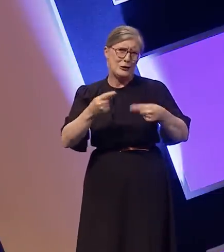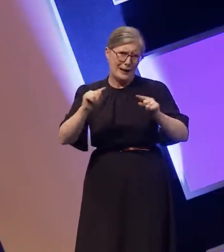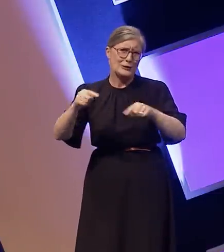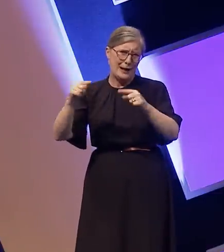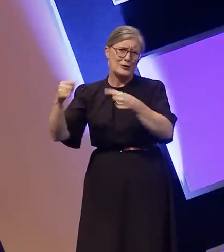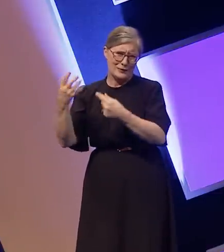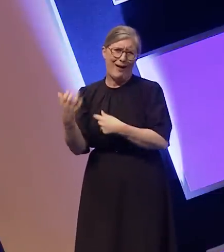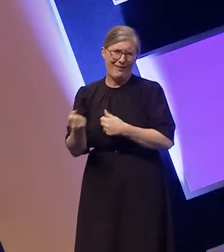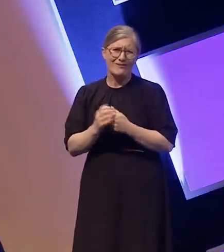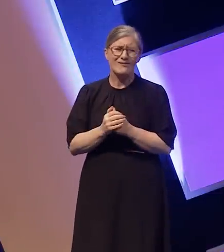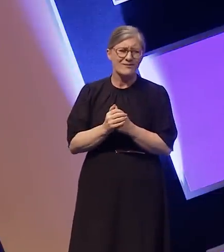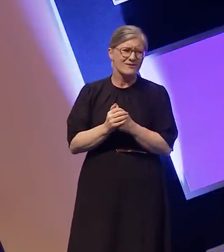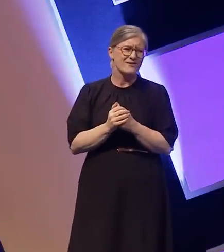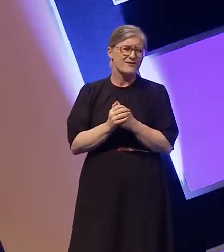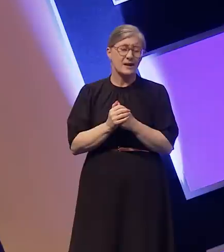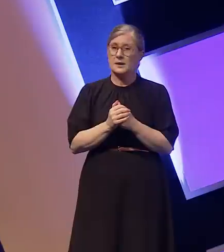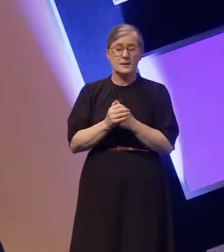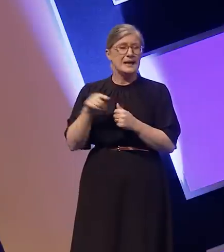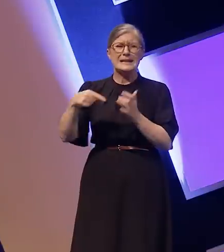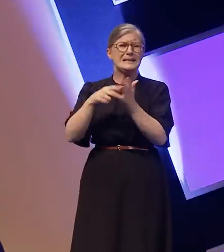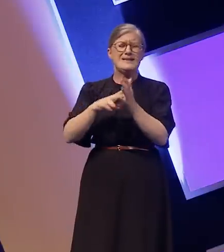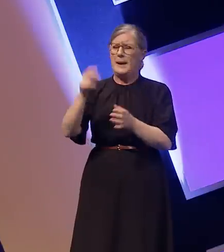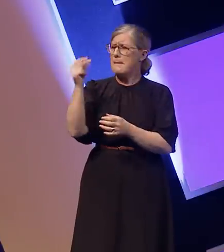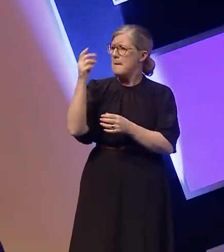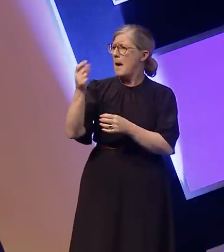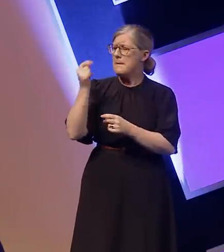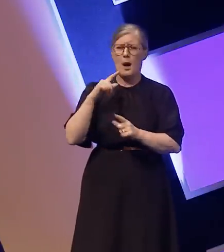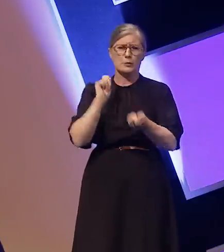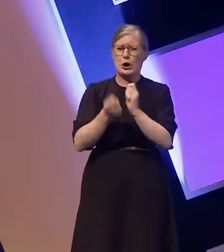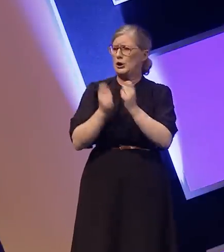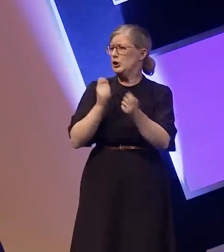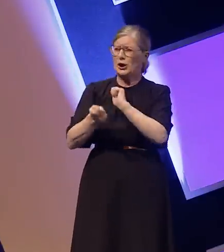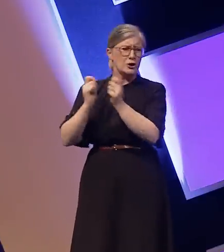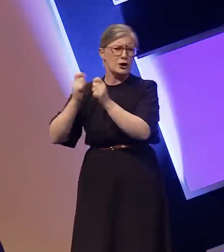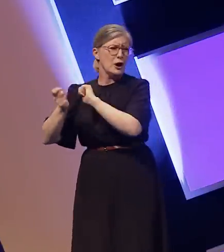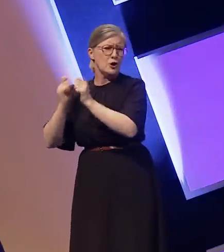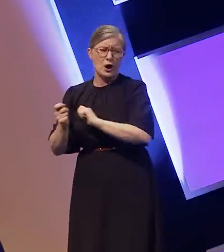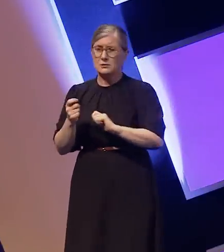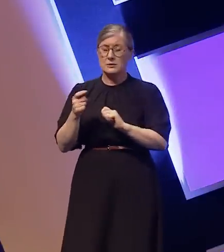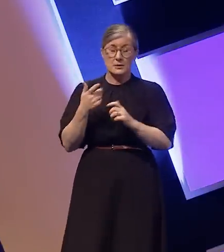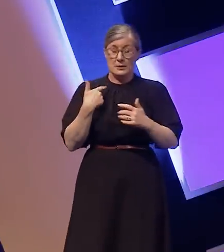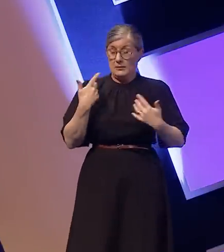It is such a fast-paced industry it's the fastest working environment I have ever been in and as a